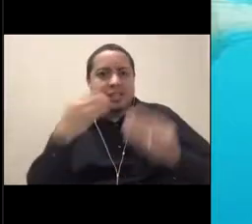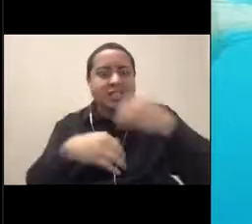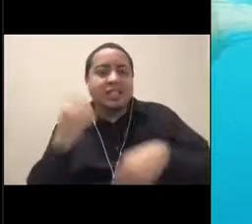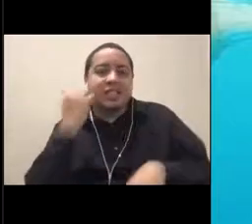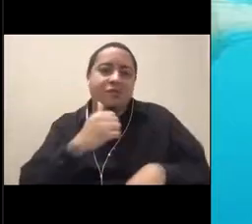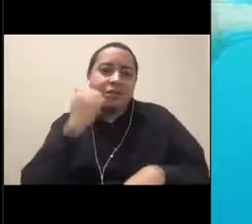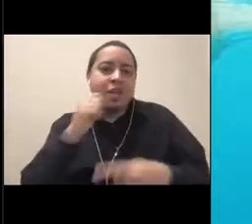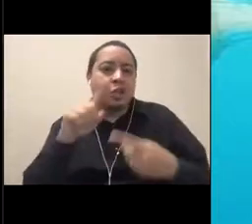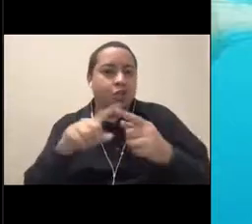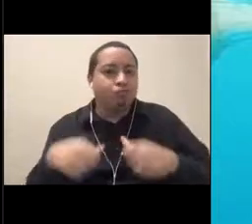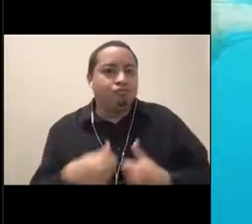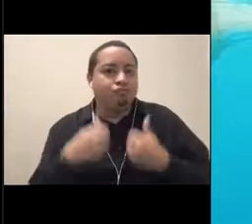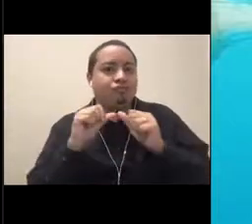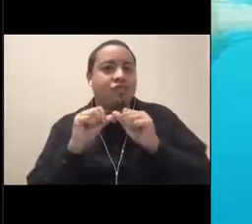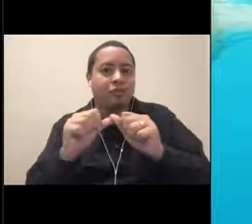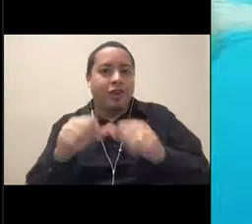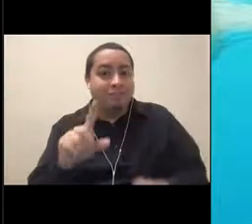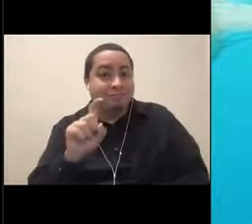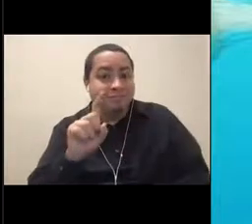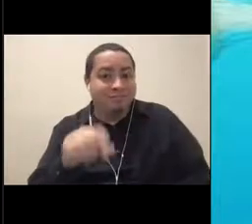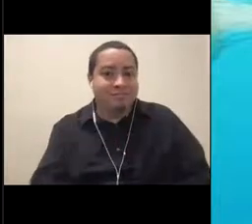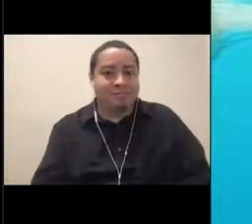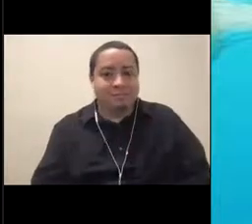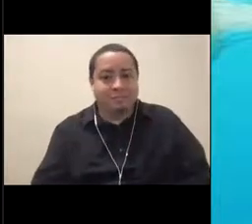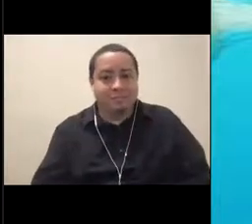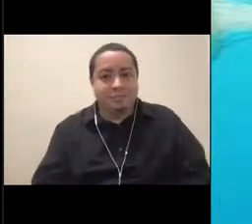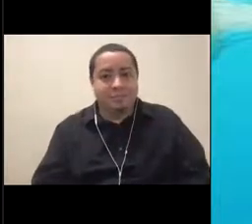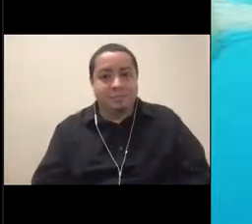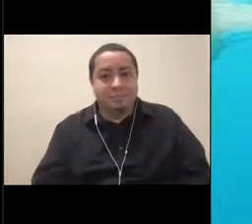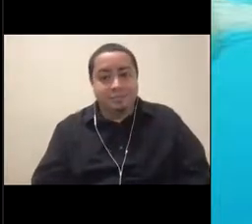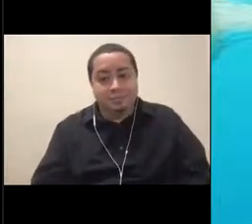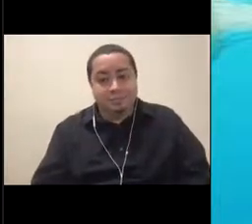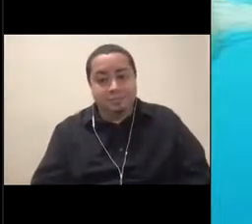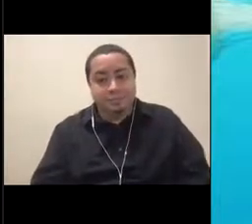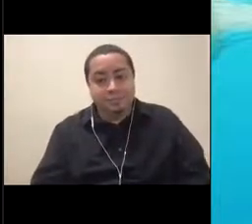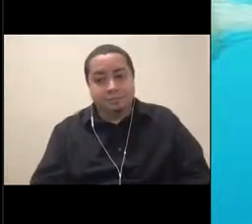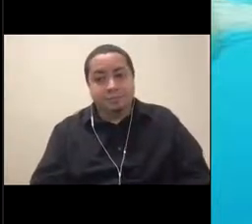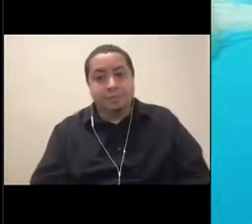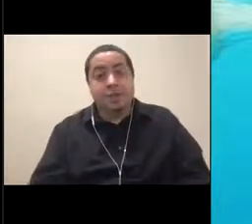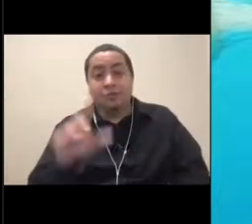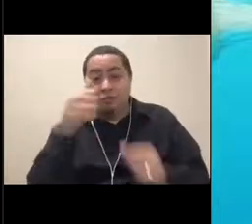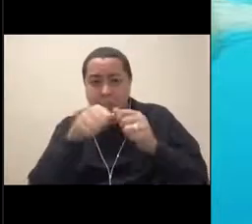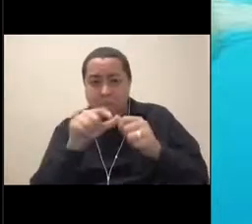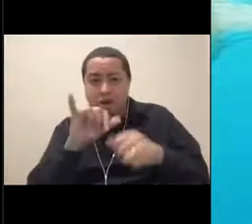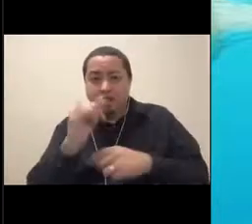You can imagine they're mostly made of water. [Nicole] All right, this is Nicole from the chat box. We are getting a lot of guesses.